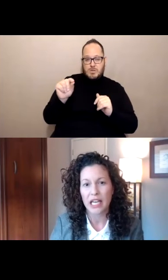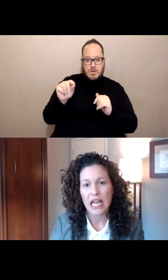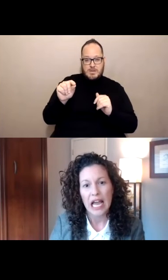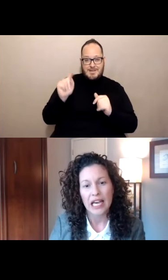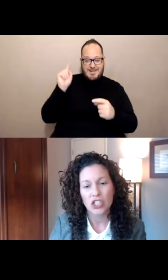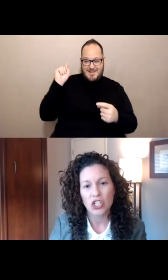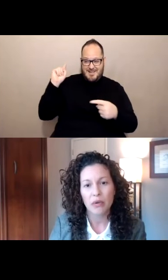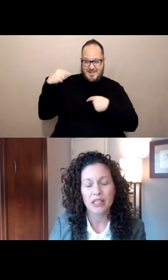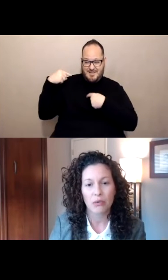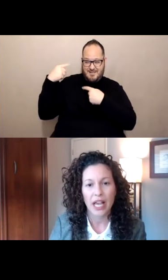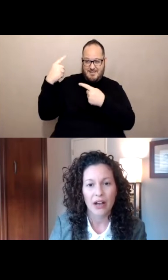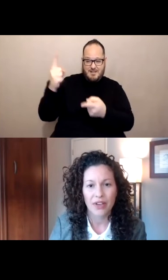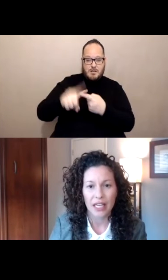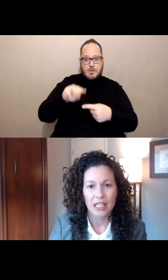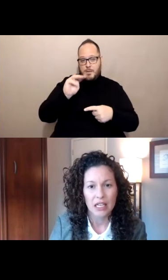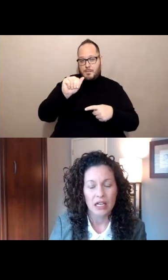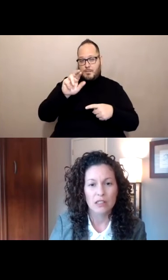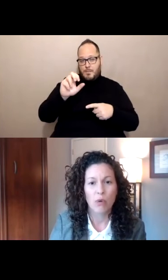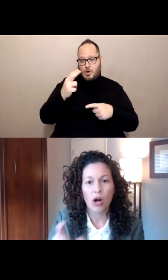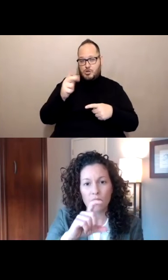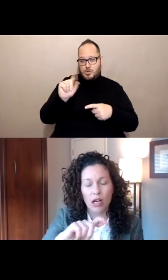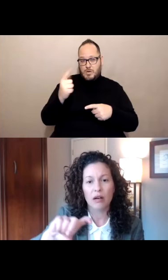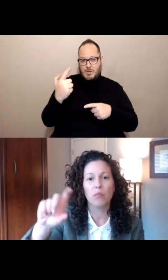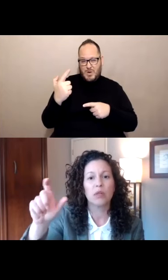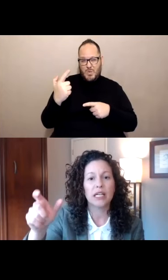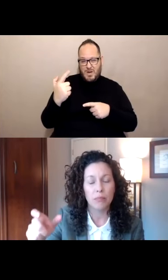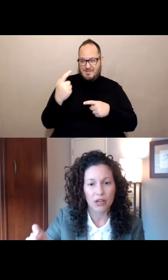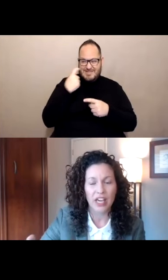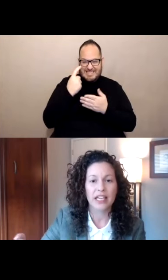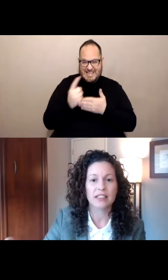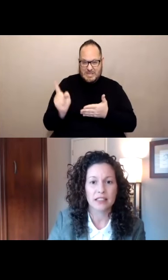And it showing that we have a small blip of cases